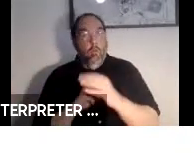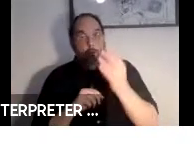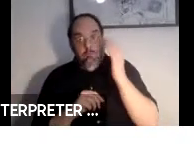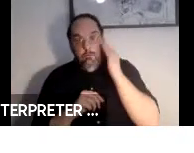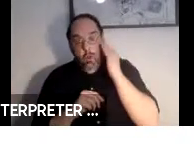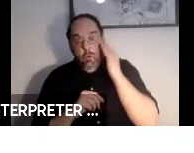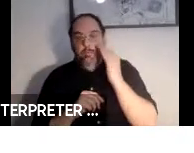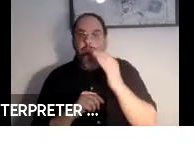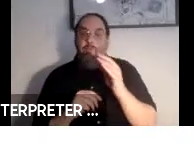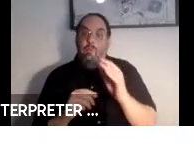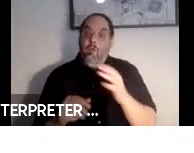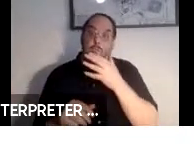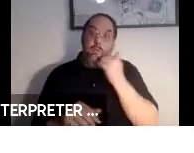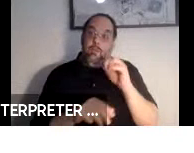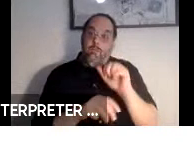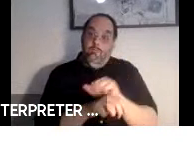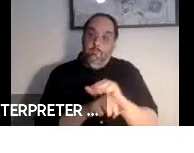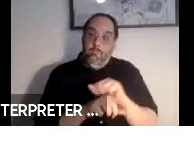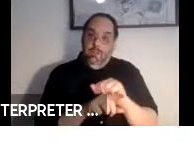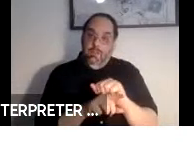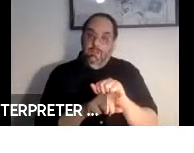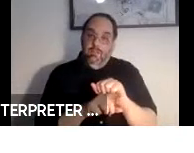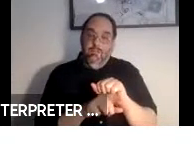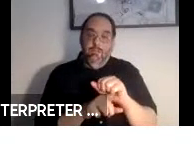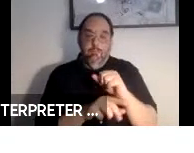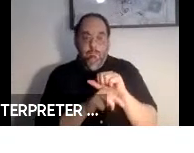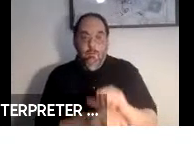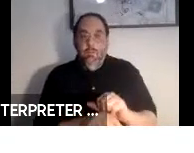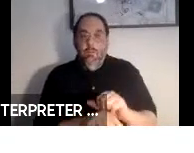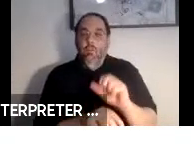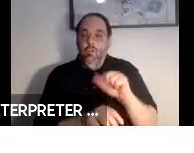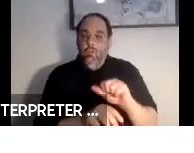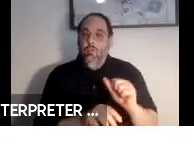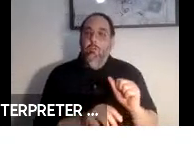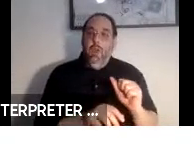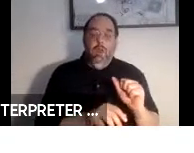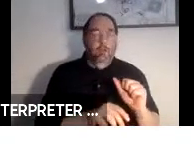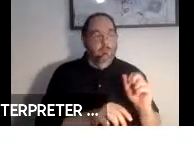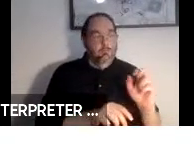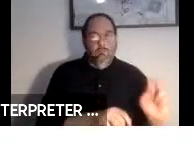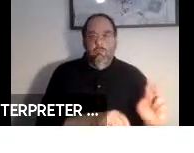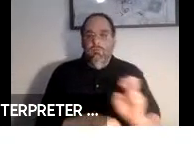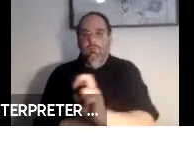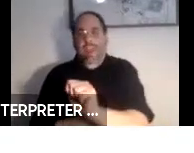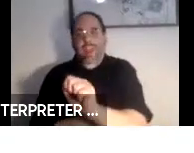best practices need to be extended into the autonomous vehicles service infrastructure.